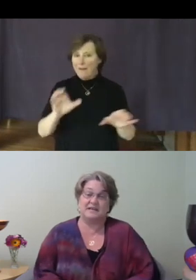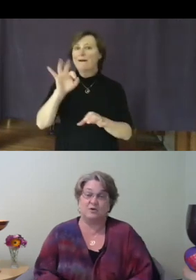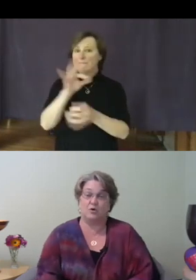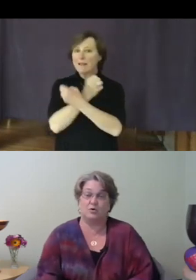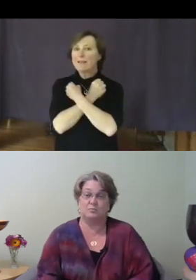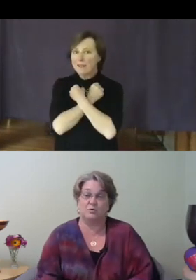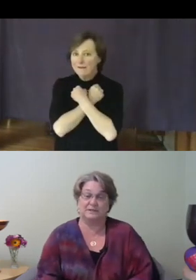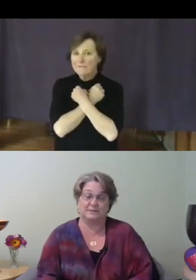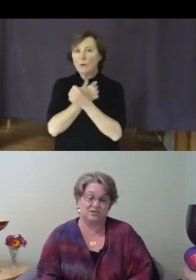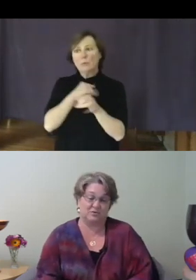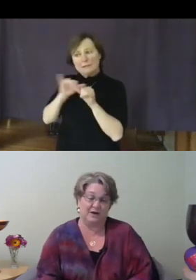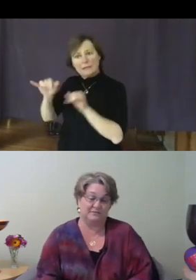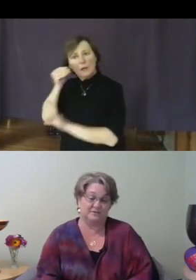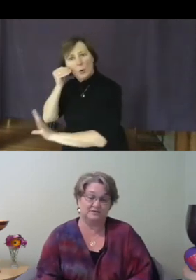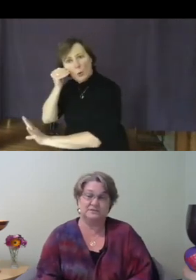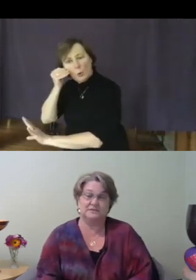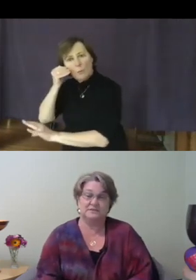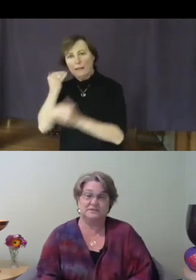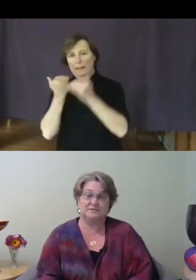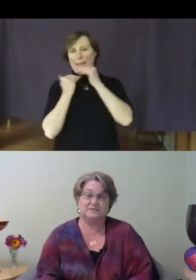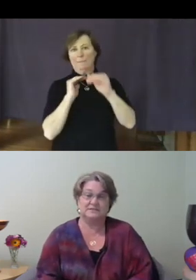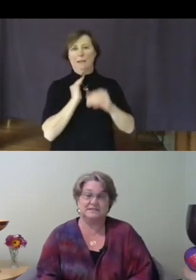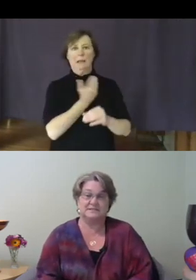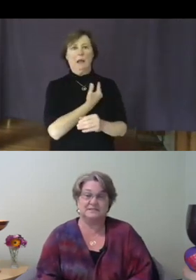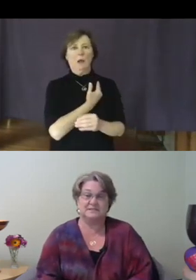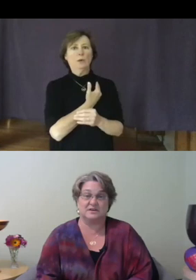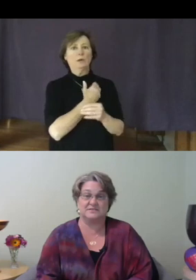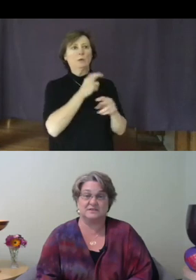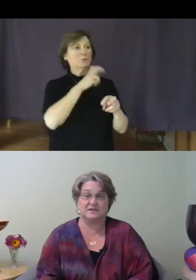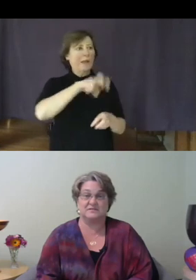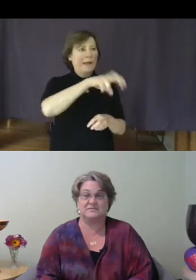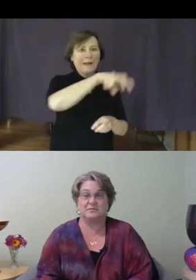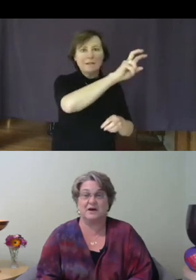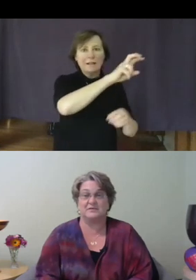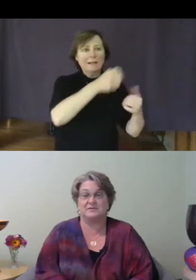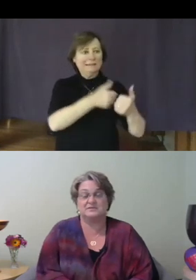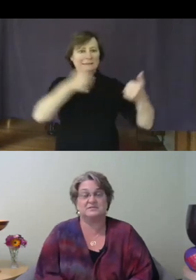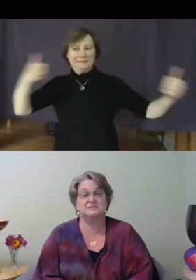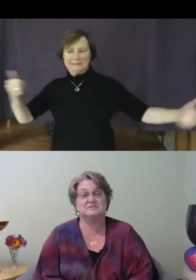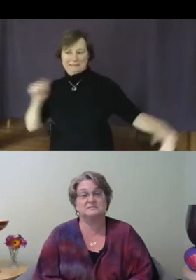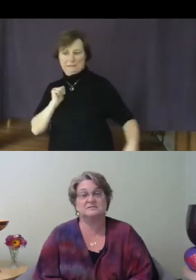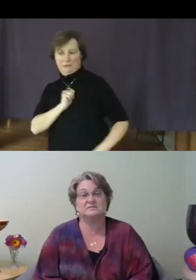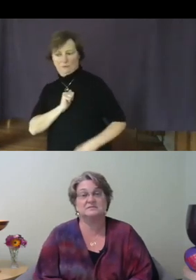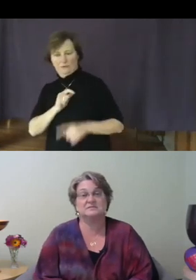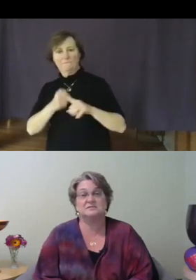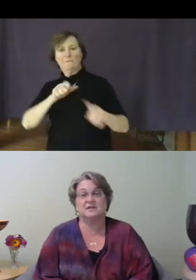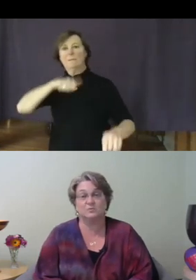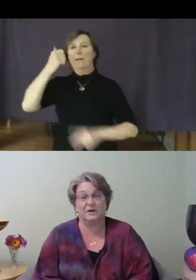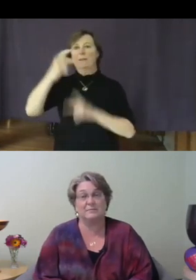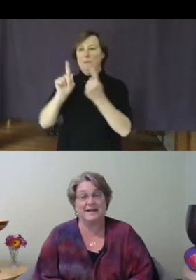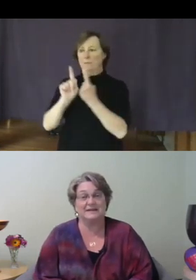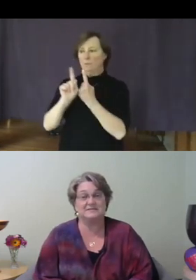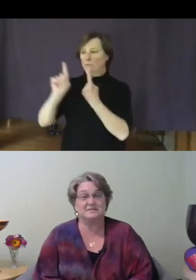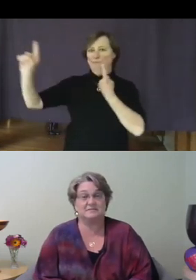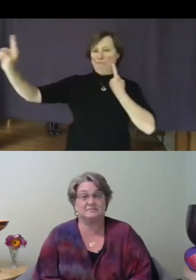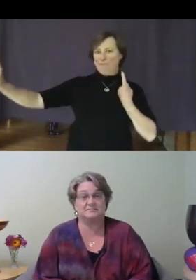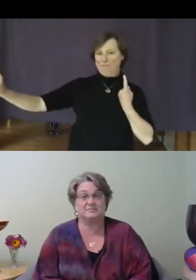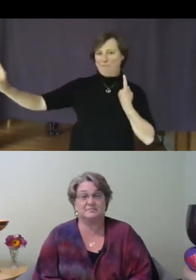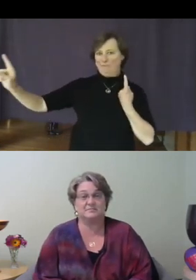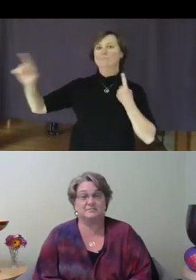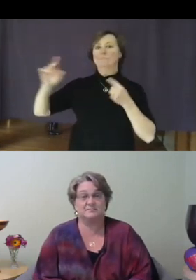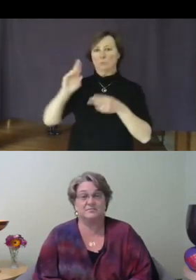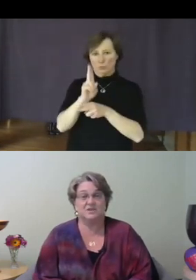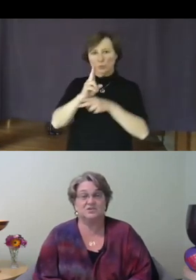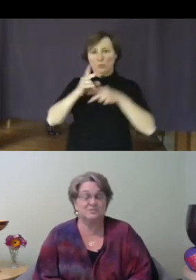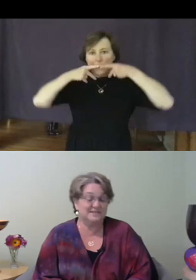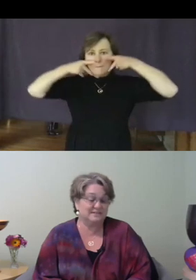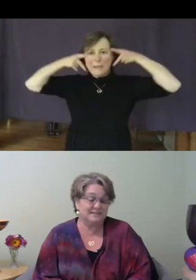home, or limit travel, distance ourselves from others, and wear a mask. Doing these